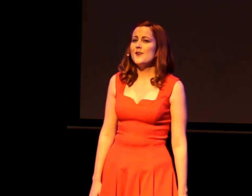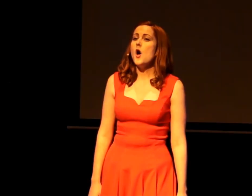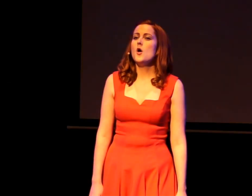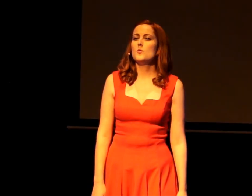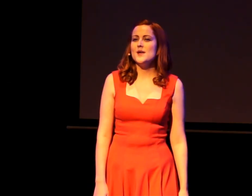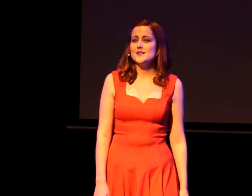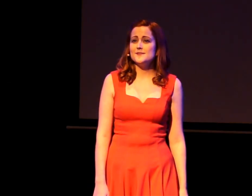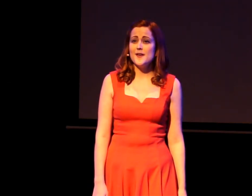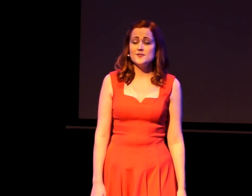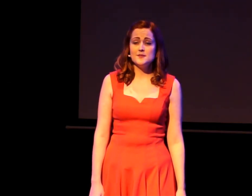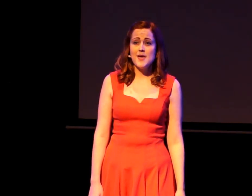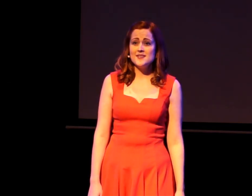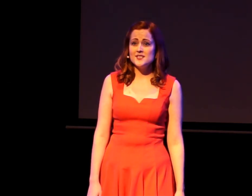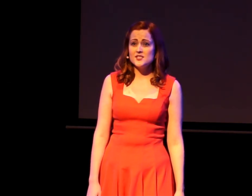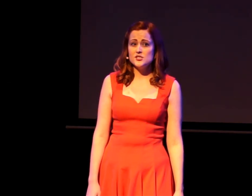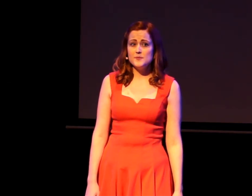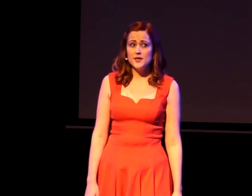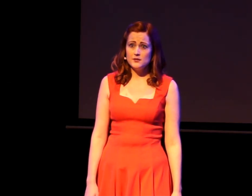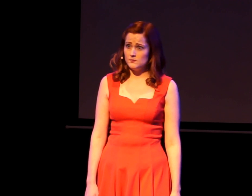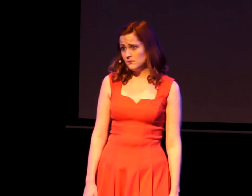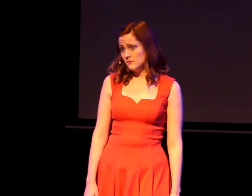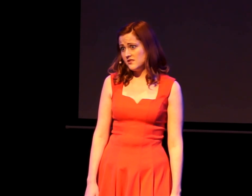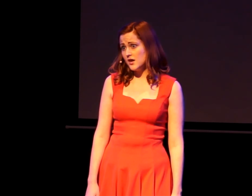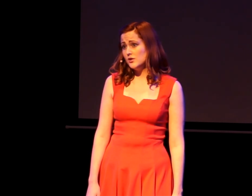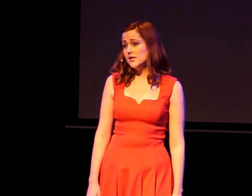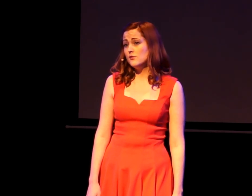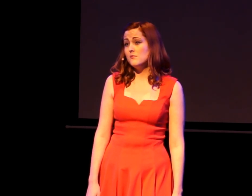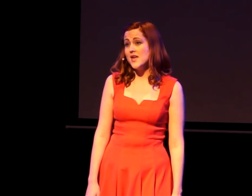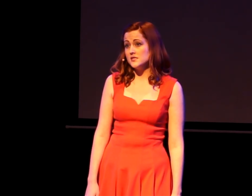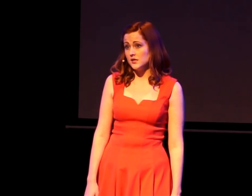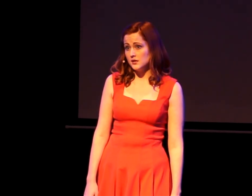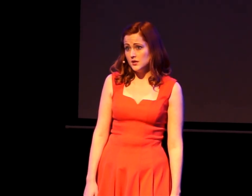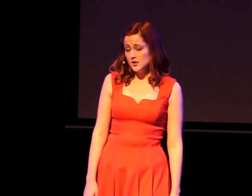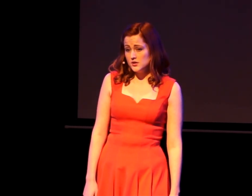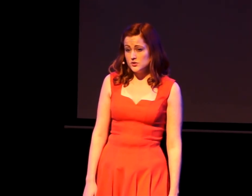I've always found semantics to be thoroughly romantic